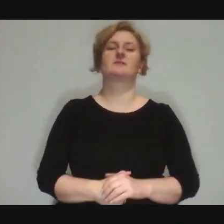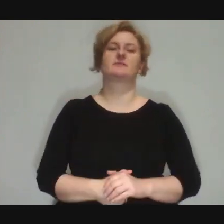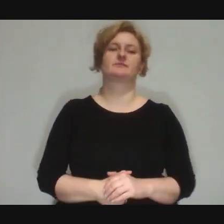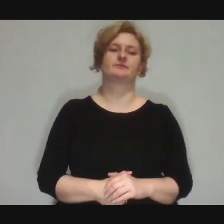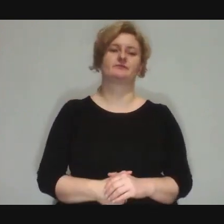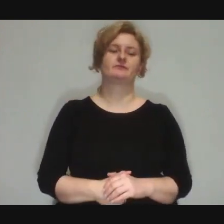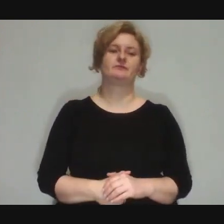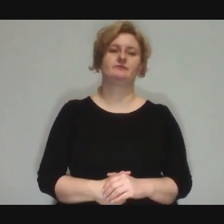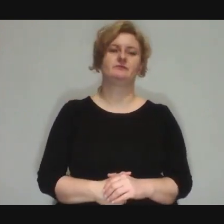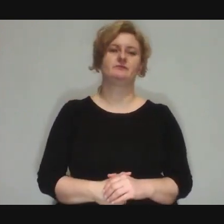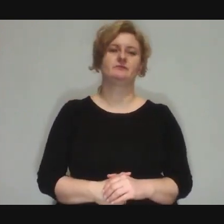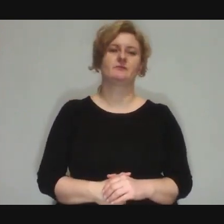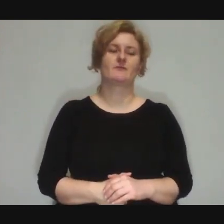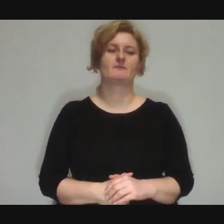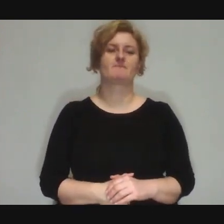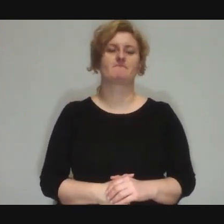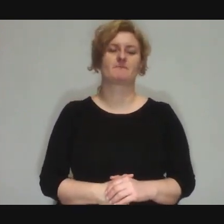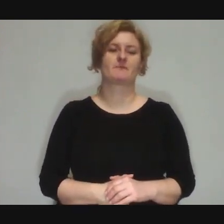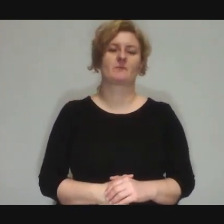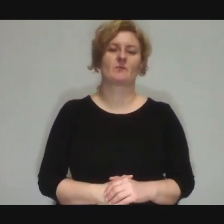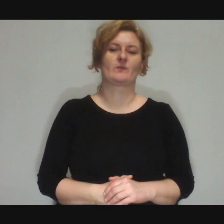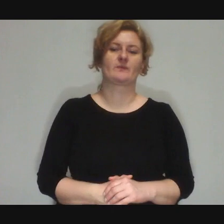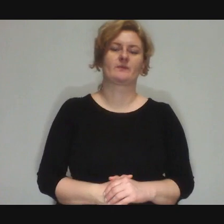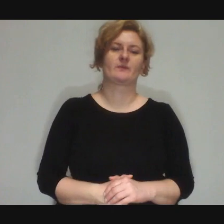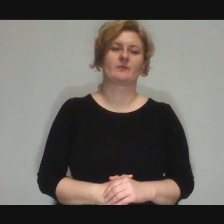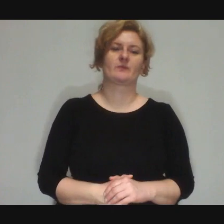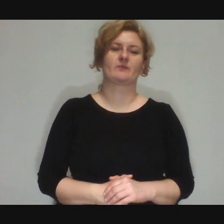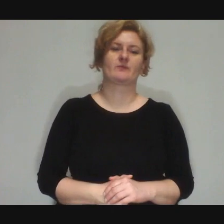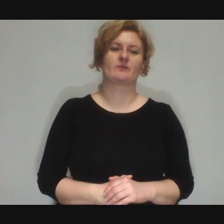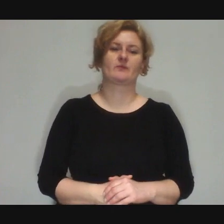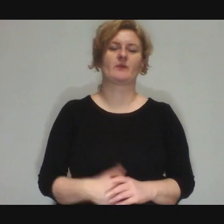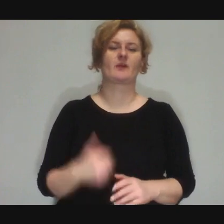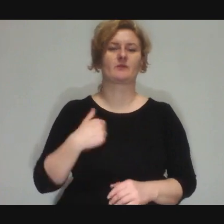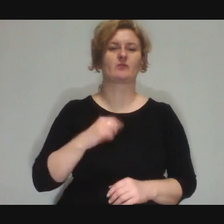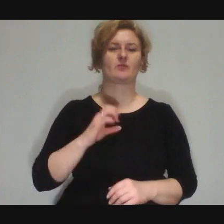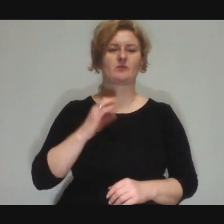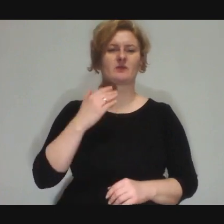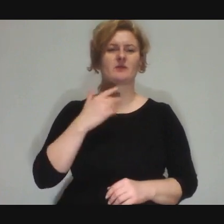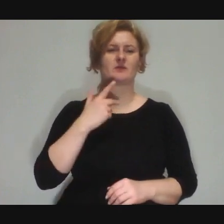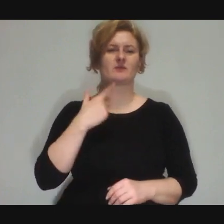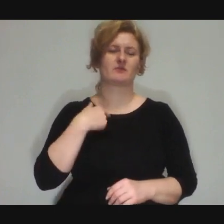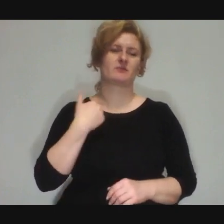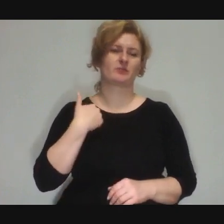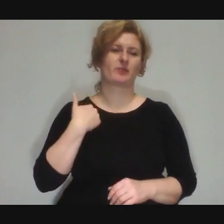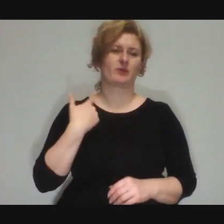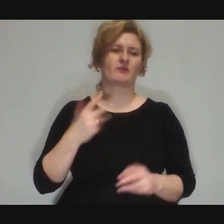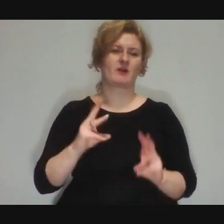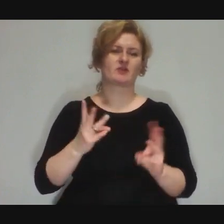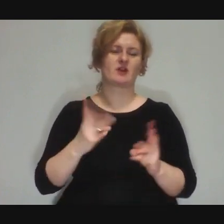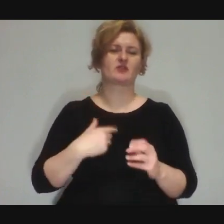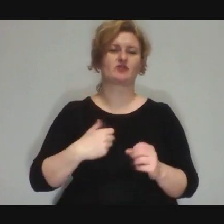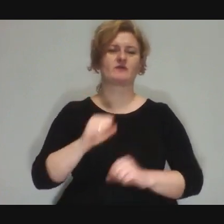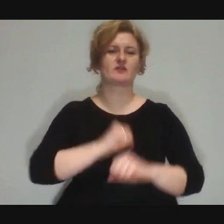It was show by our good friends. The exercise super simple.